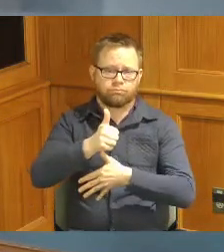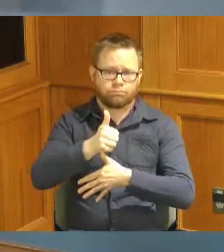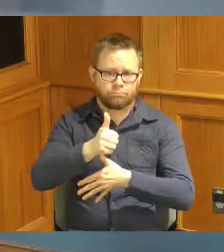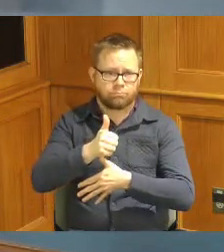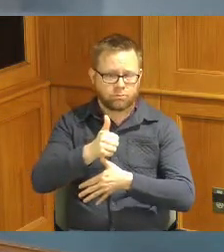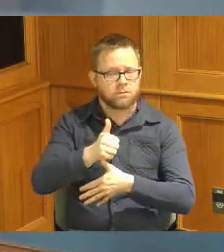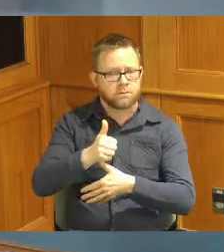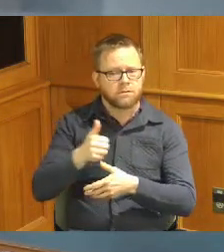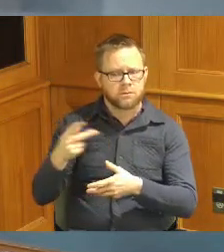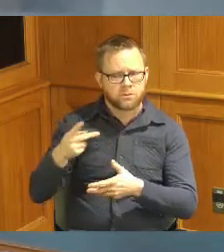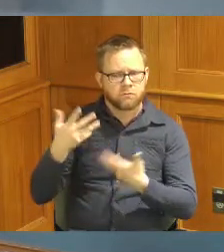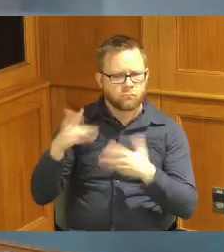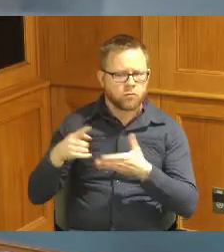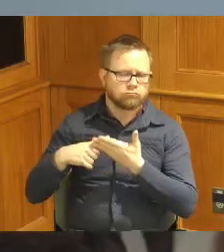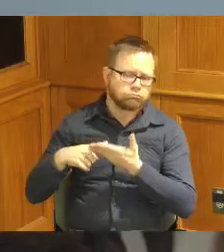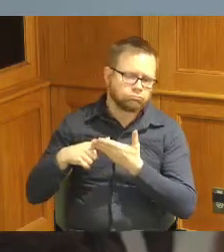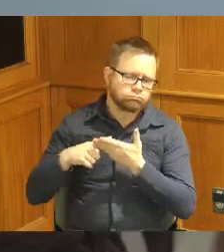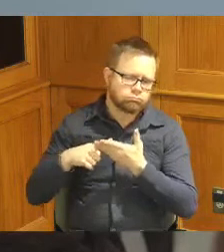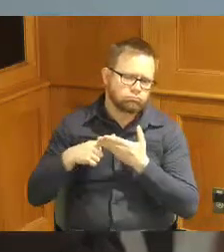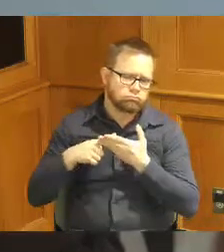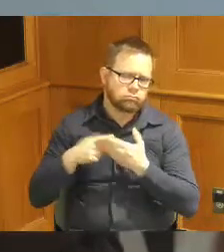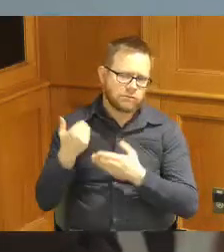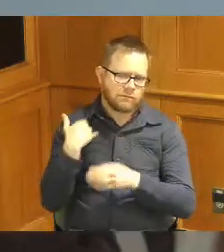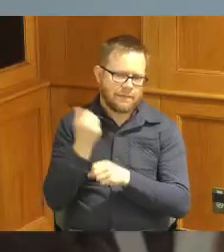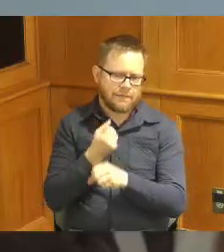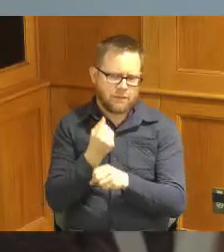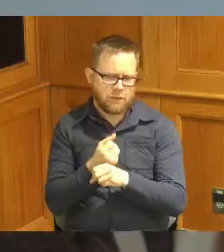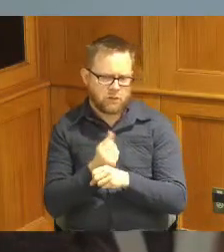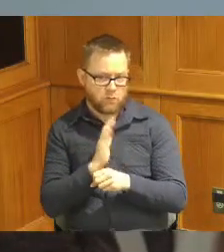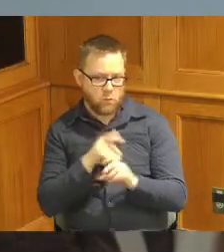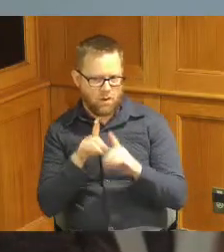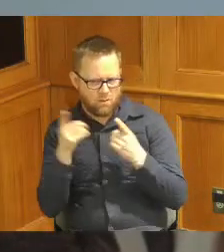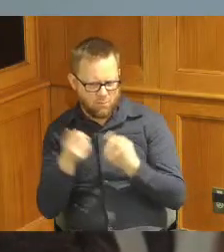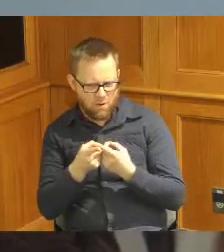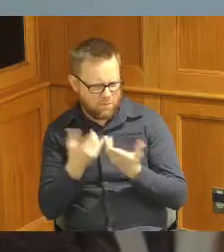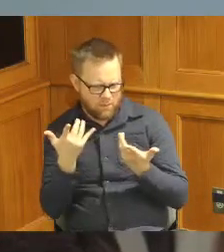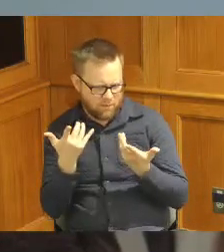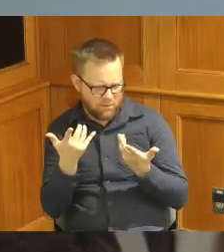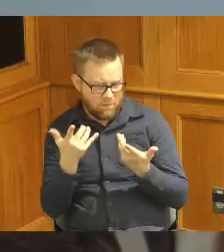conversation over the last year internally about where things stand as it relates to our contract